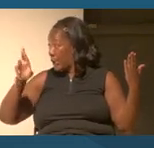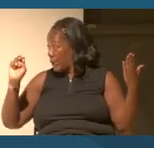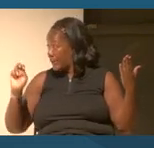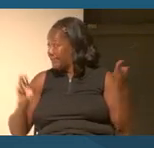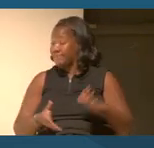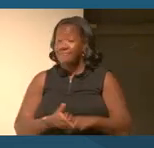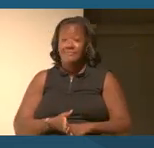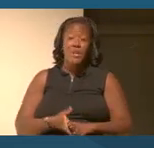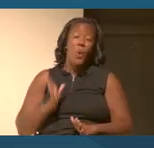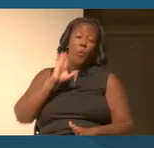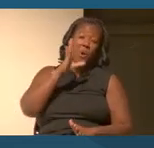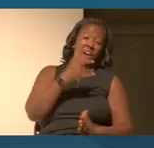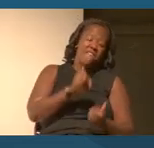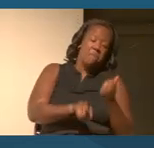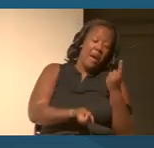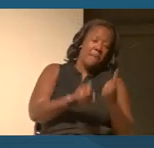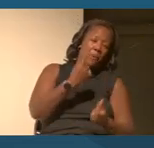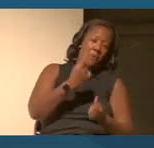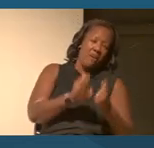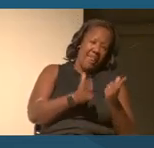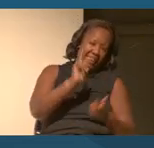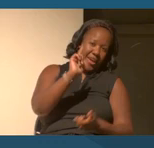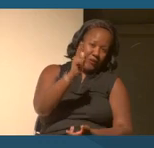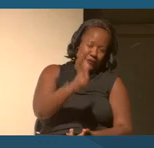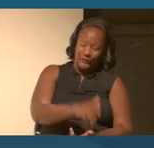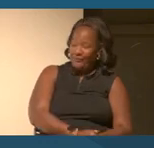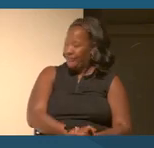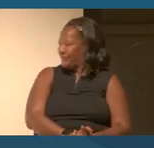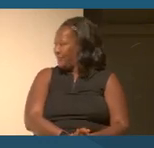The second, Oh, yes, popcorn would have been good.